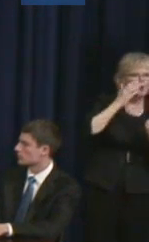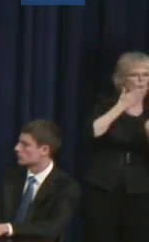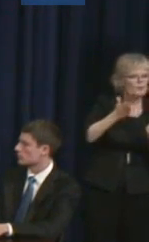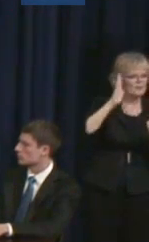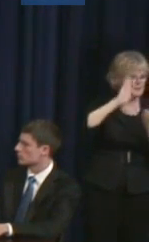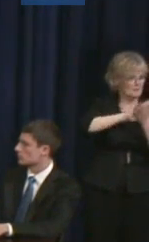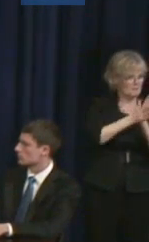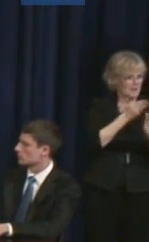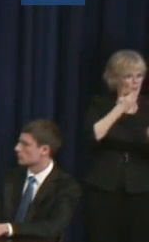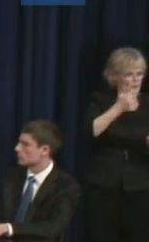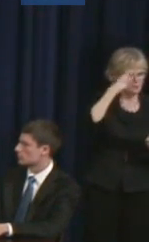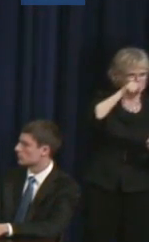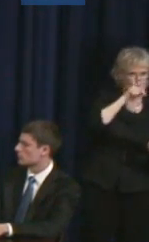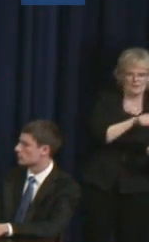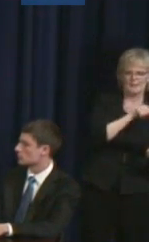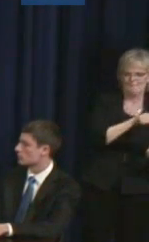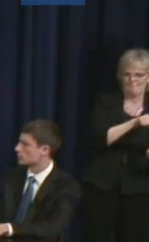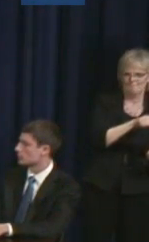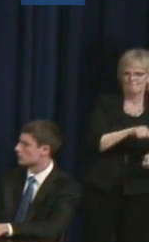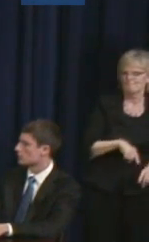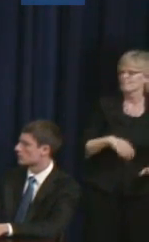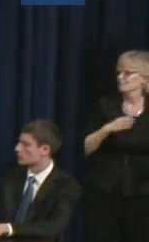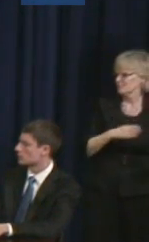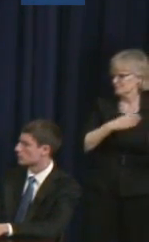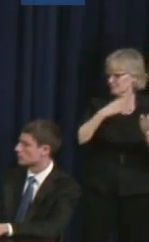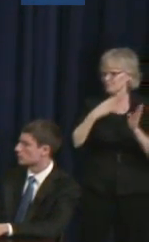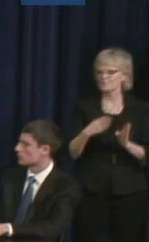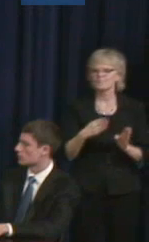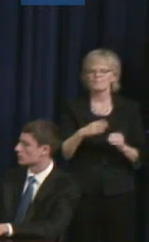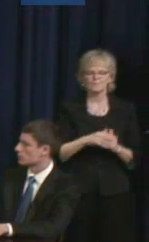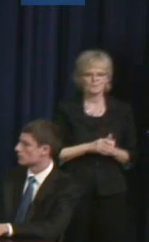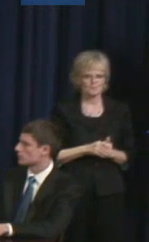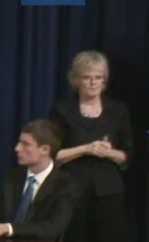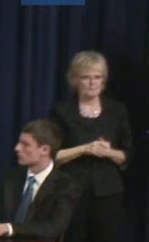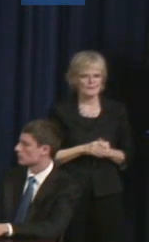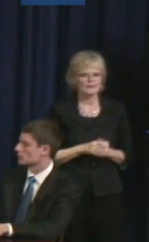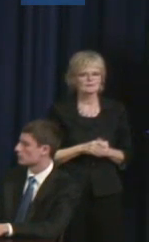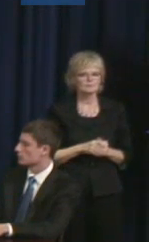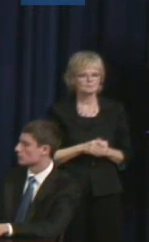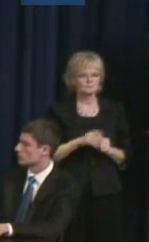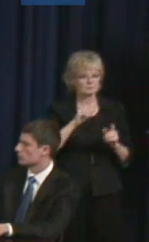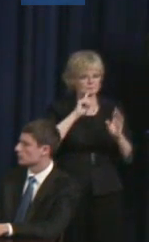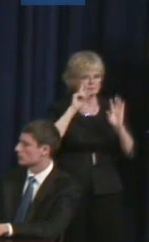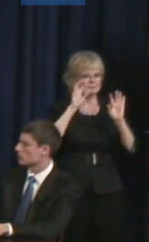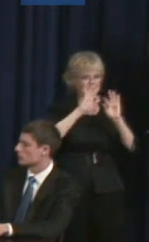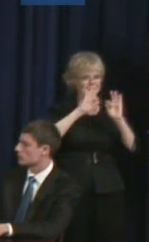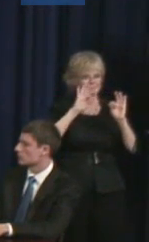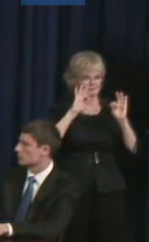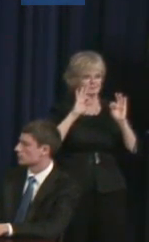Judith Heumann: Yeah, and I think, you know, these -- the family is affected by what goes on, and the